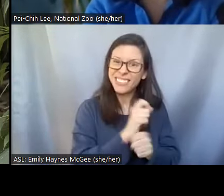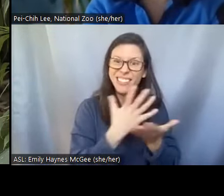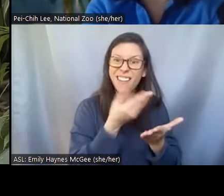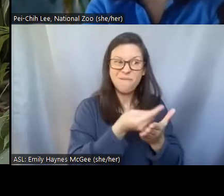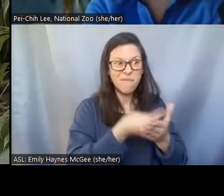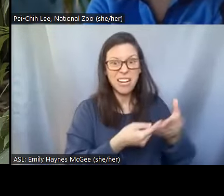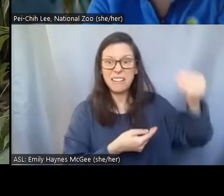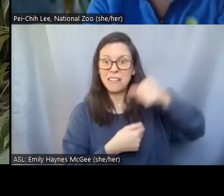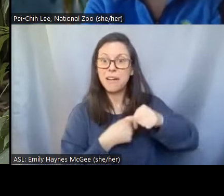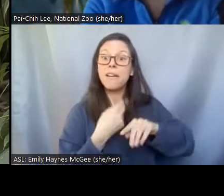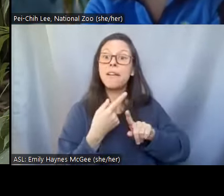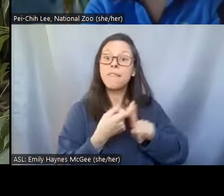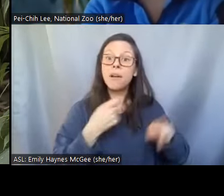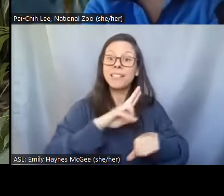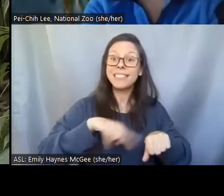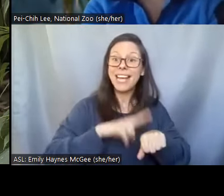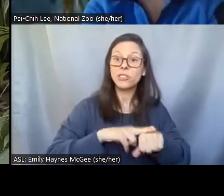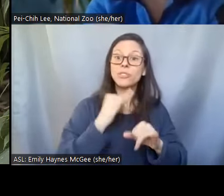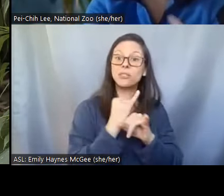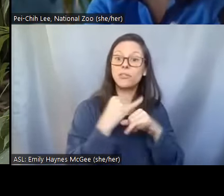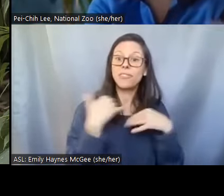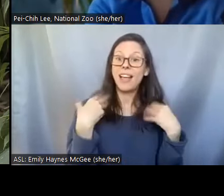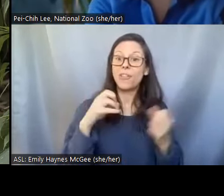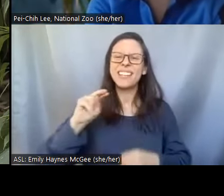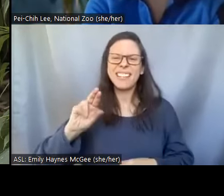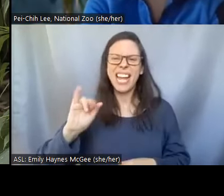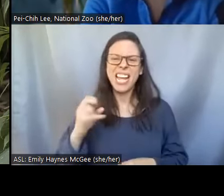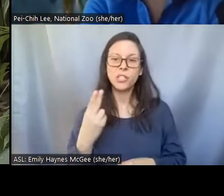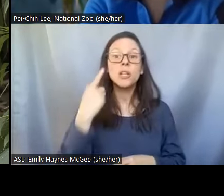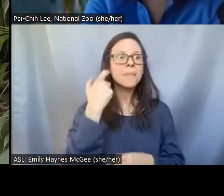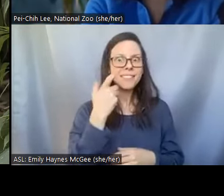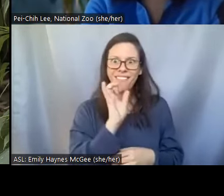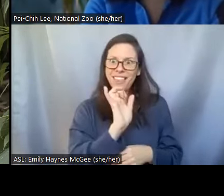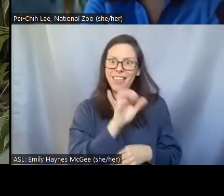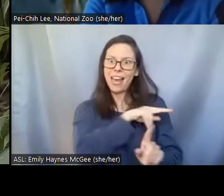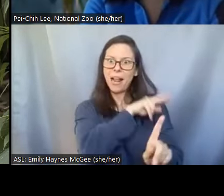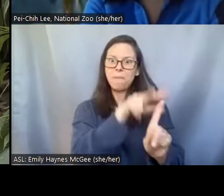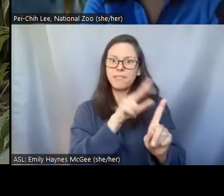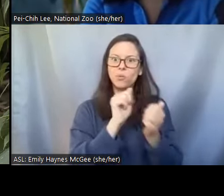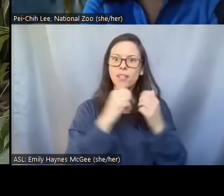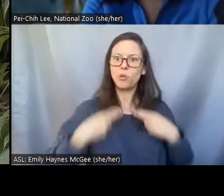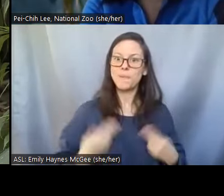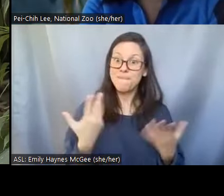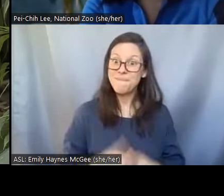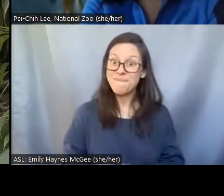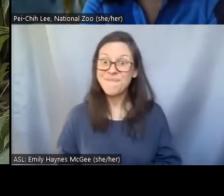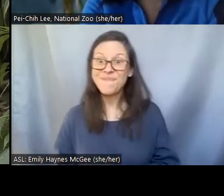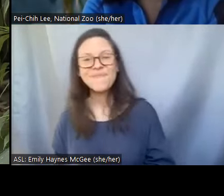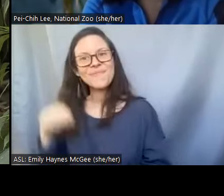National Institute of Health because of this connection. >>Shellie: Wow, so we're not just working